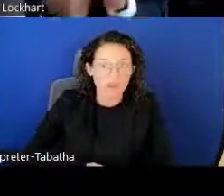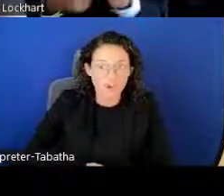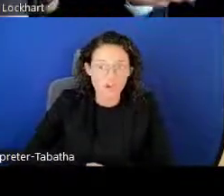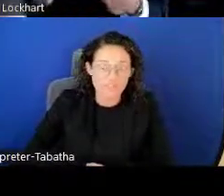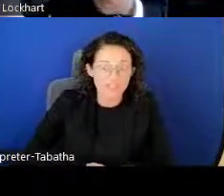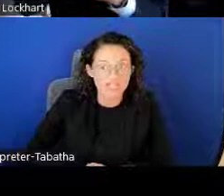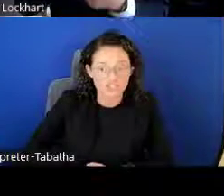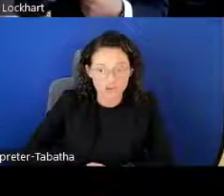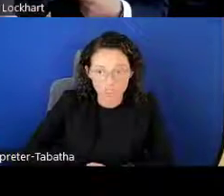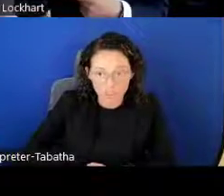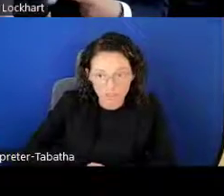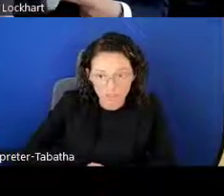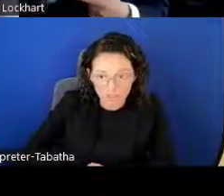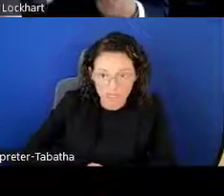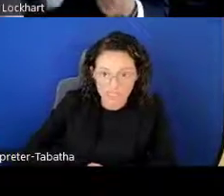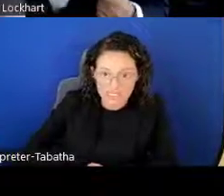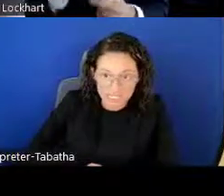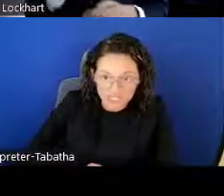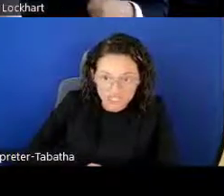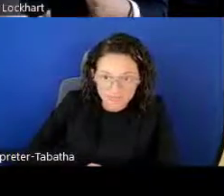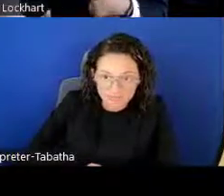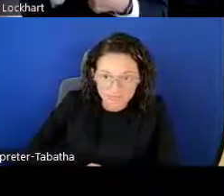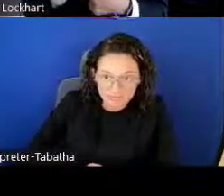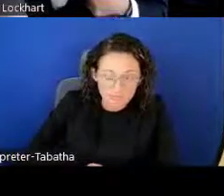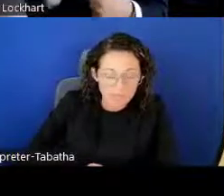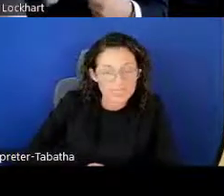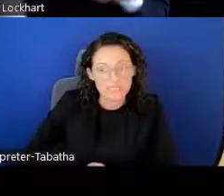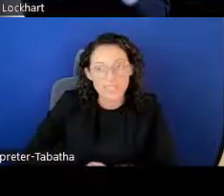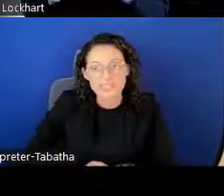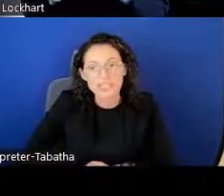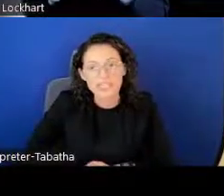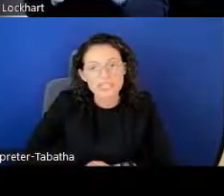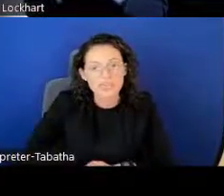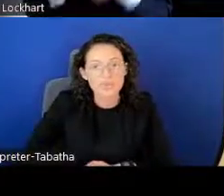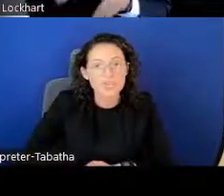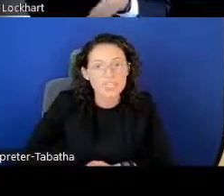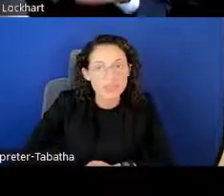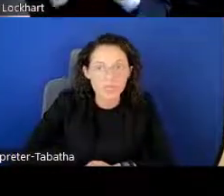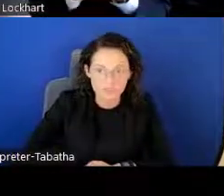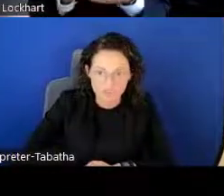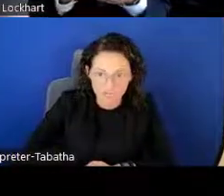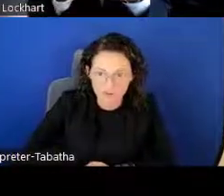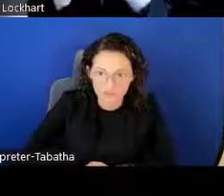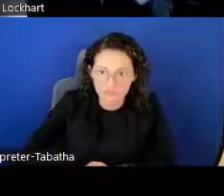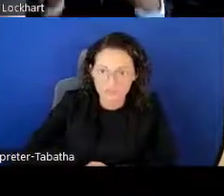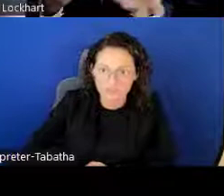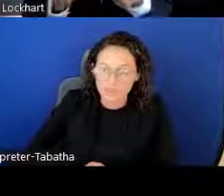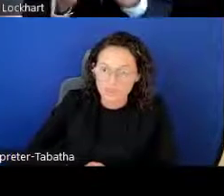Of course, having a strong letter of recommendation, maybe explaining some things that are unique about yourself.